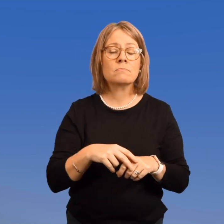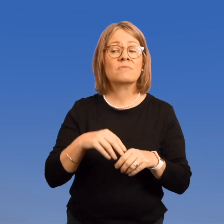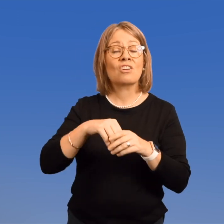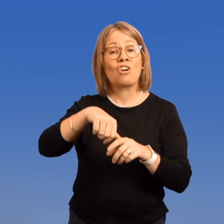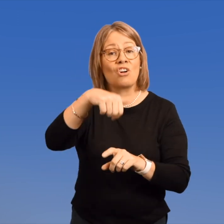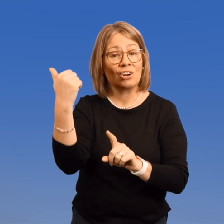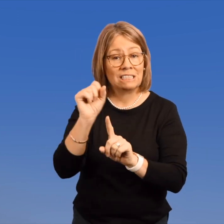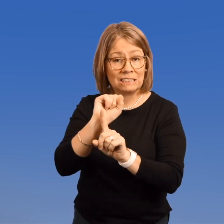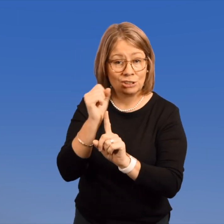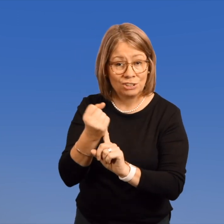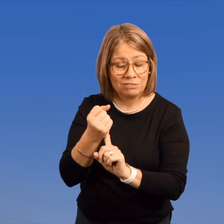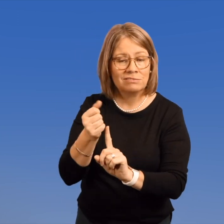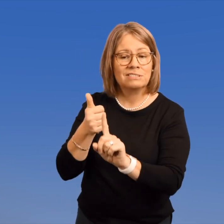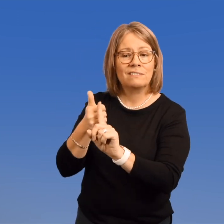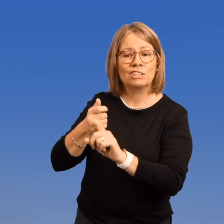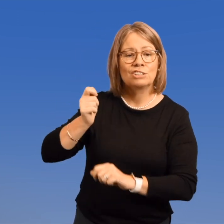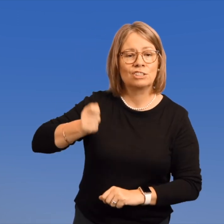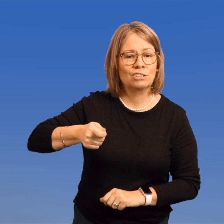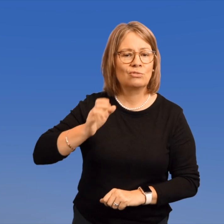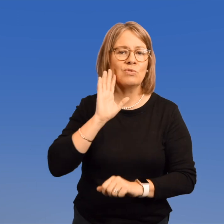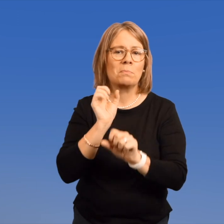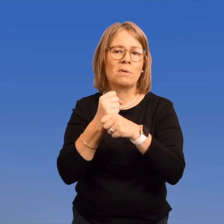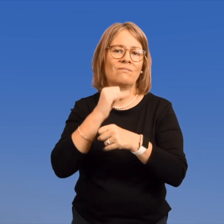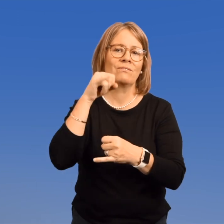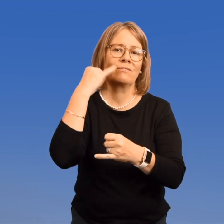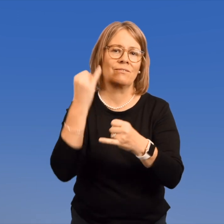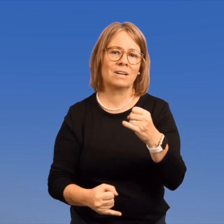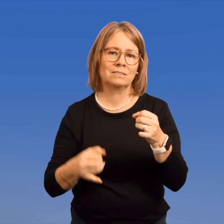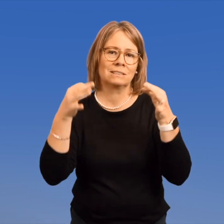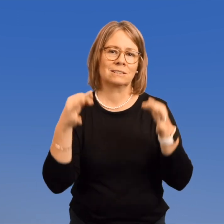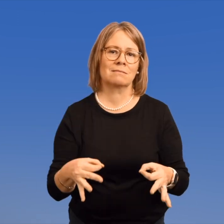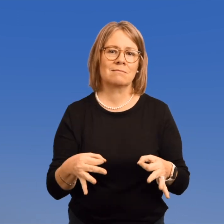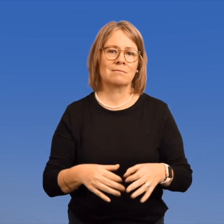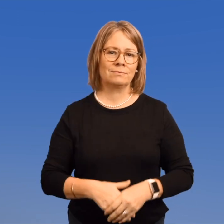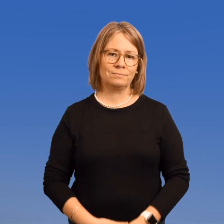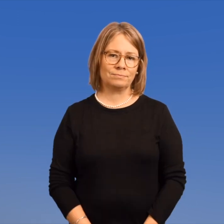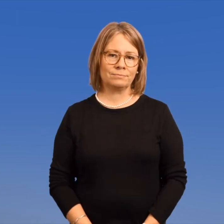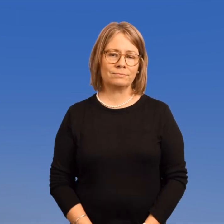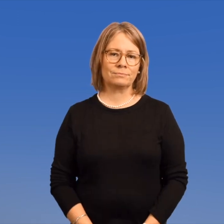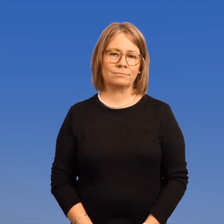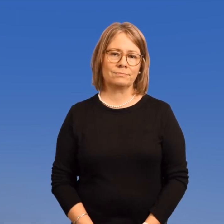In other situations, the judge will make the final decision.